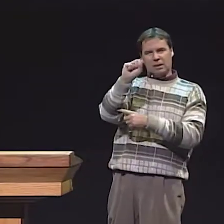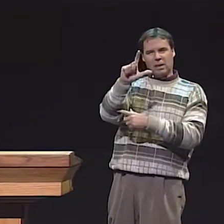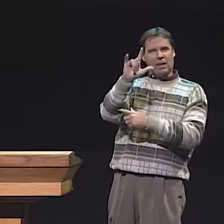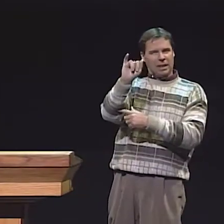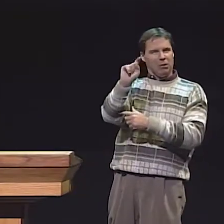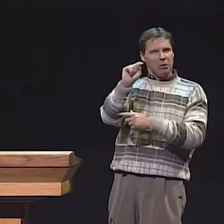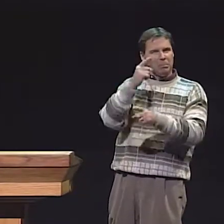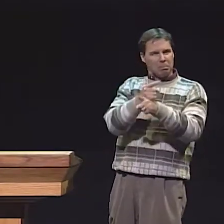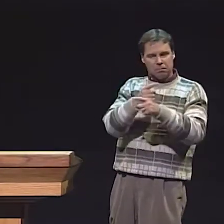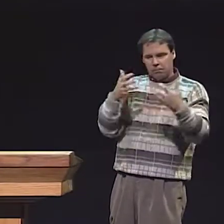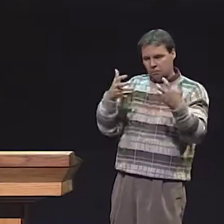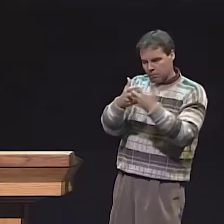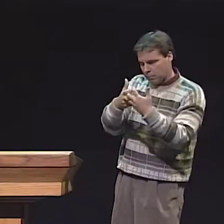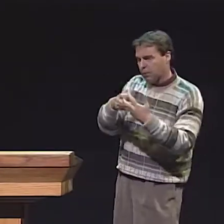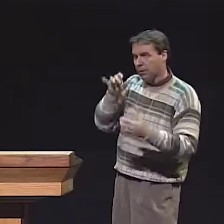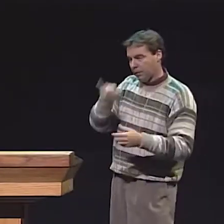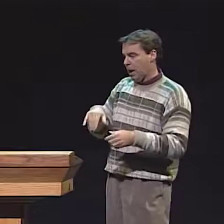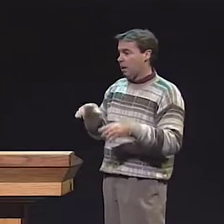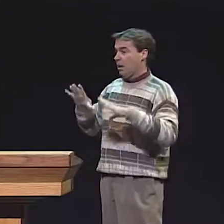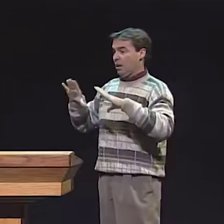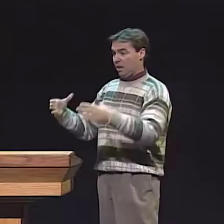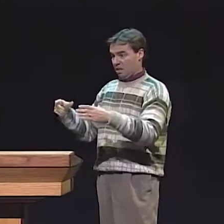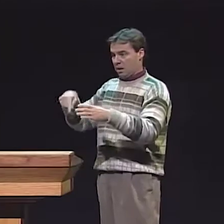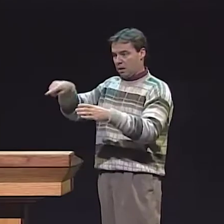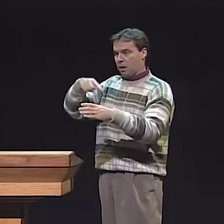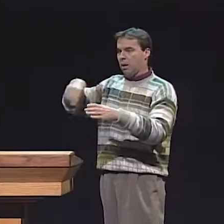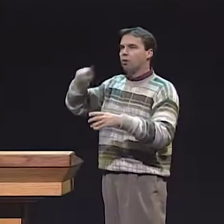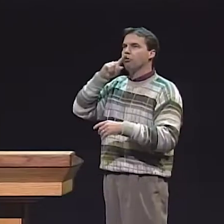AND PART OF THE PROJECT I WANT TO SHARE WITH YOU...